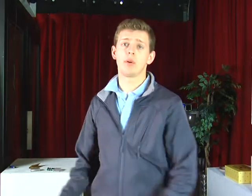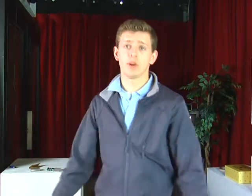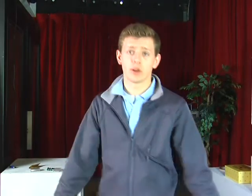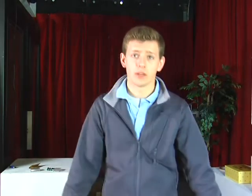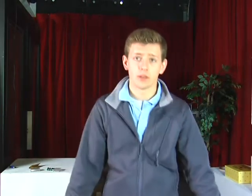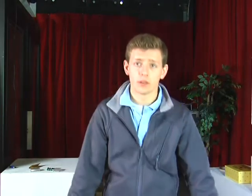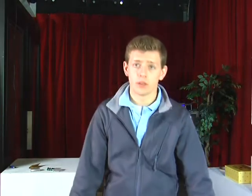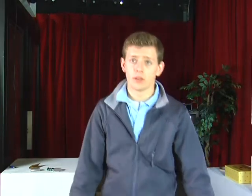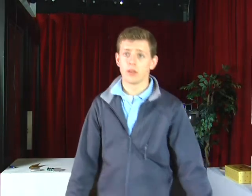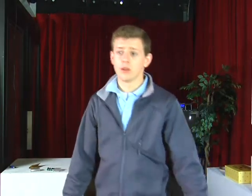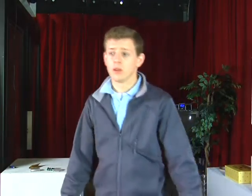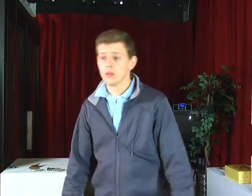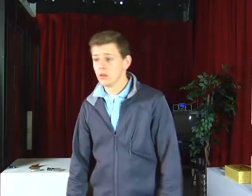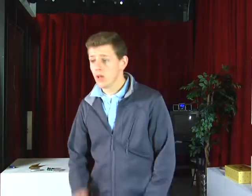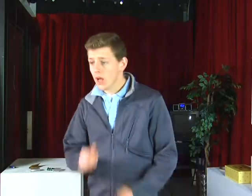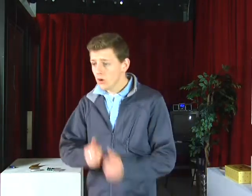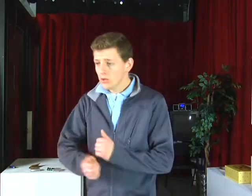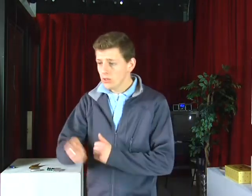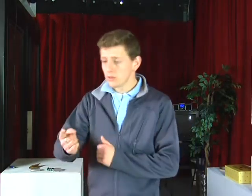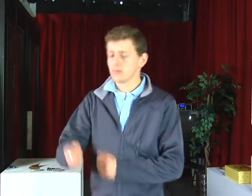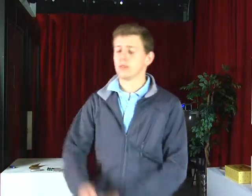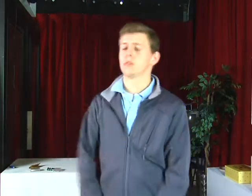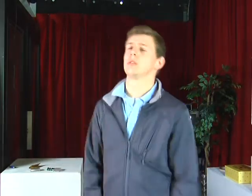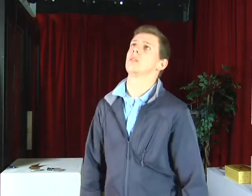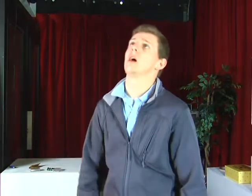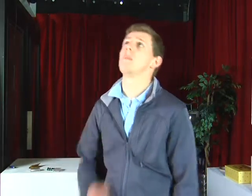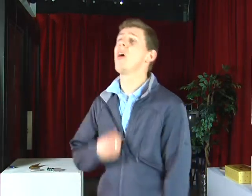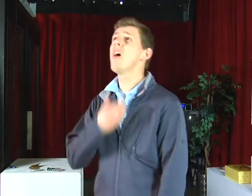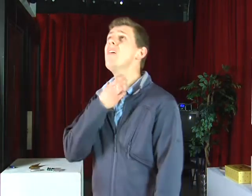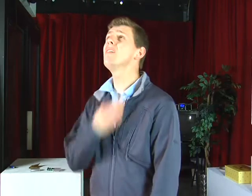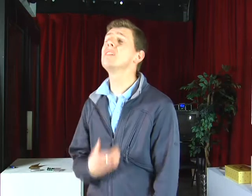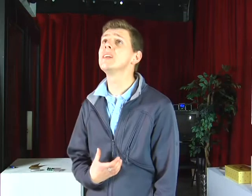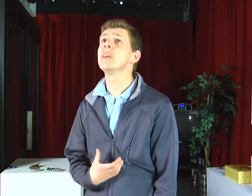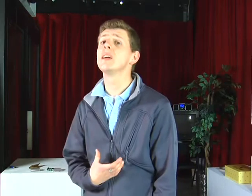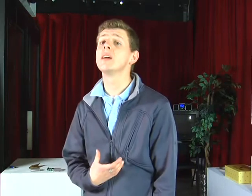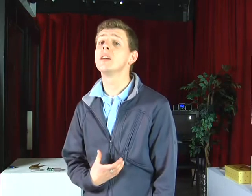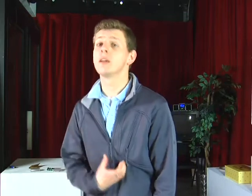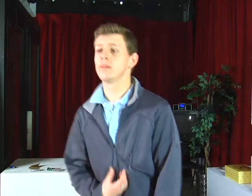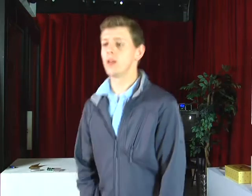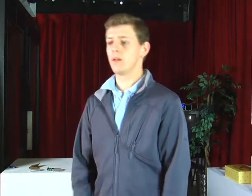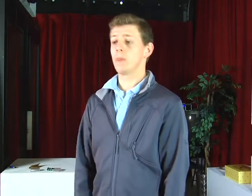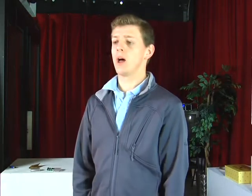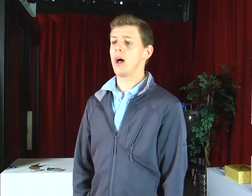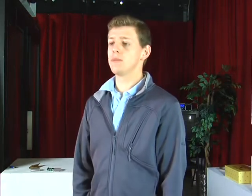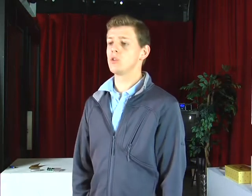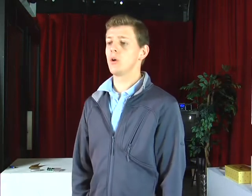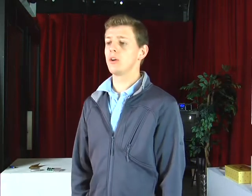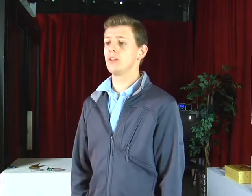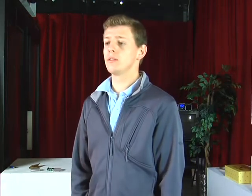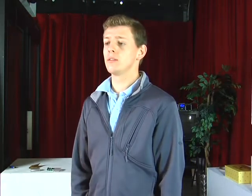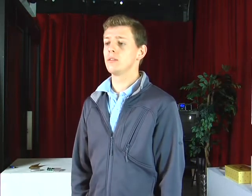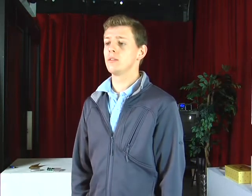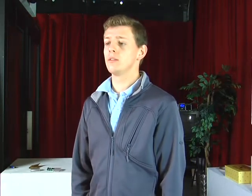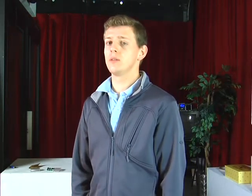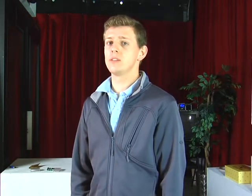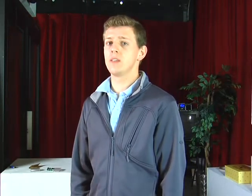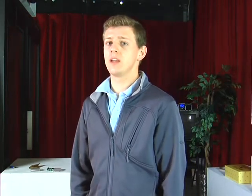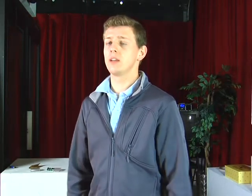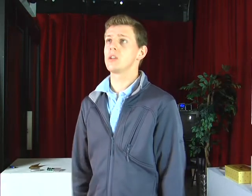hungry. How are you? I'm hungry. Not, I am so hungry. You wouldn't say that. You would